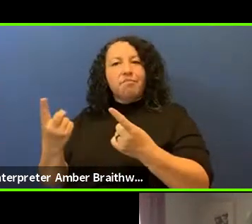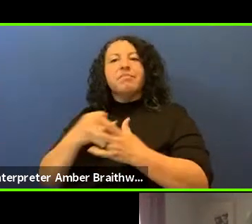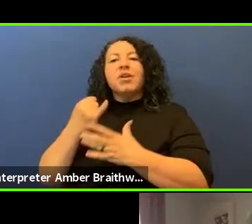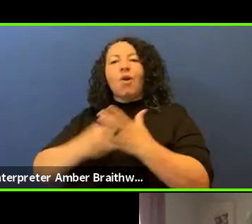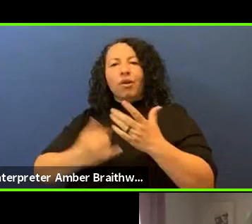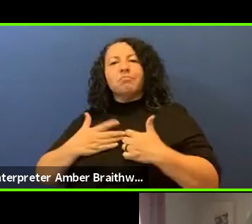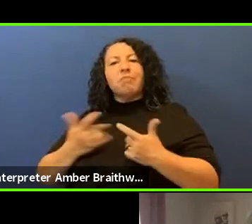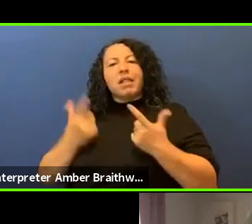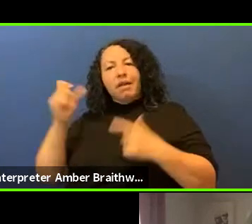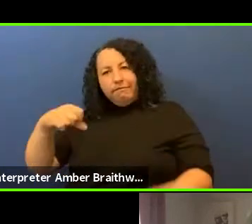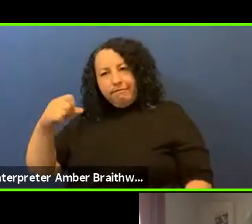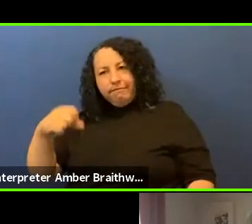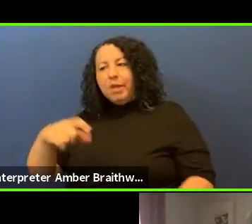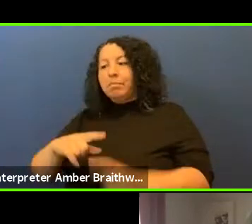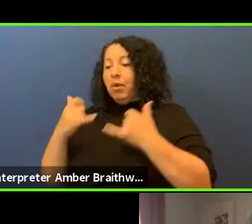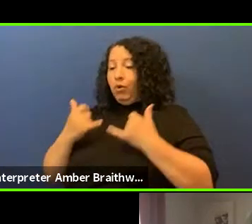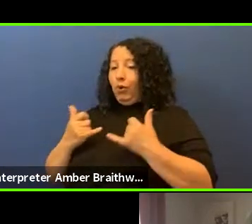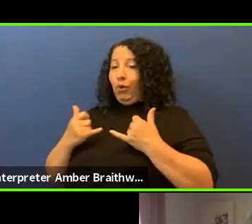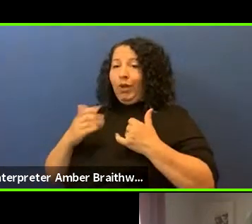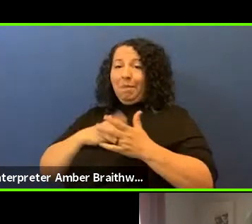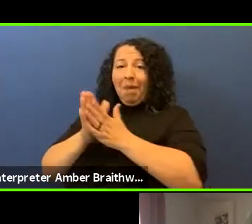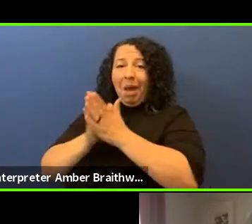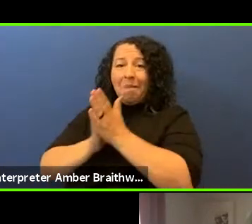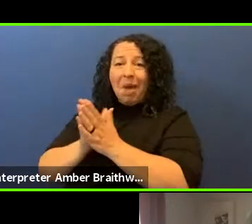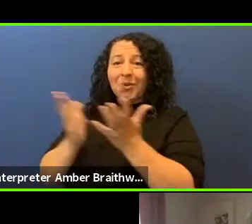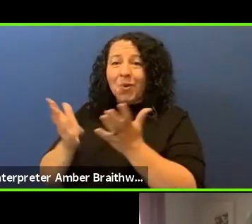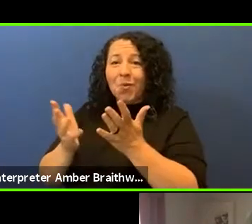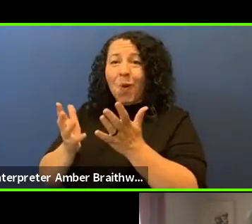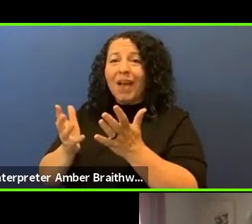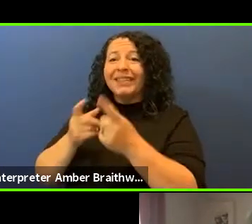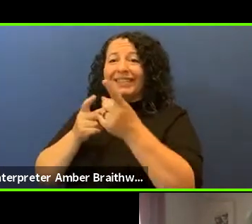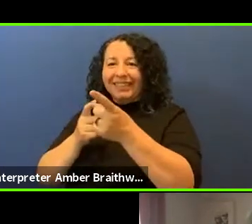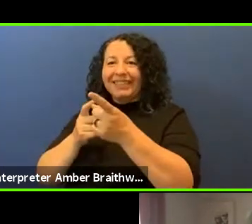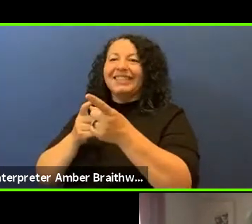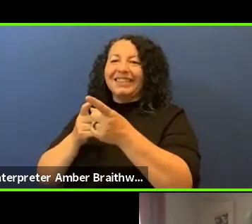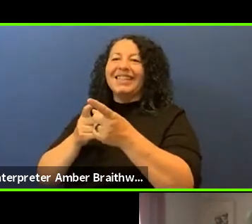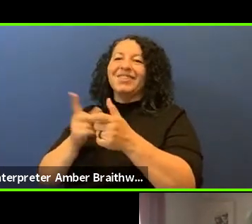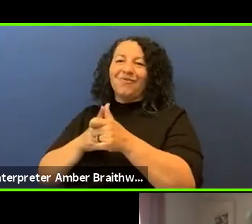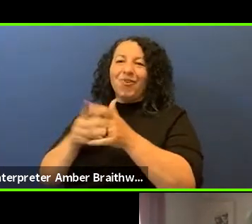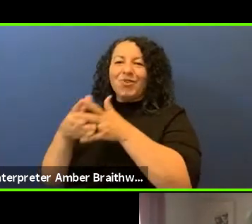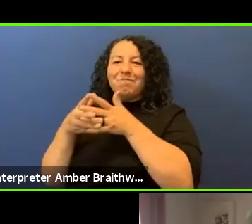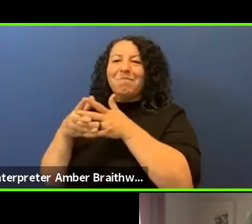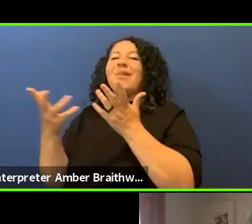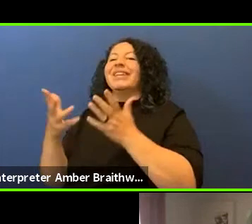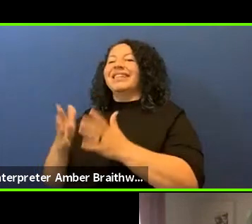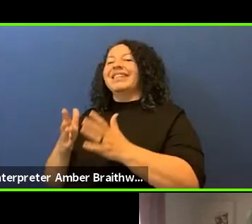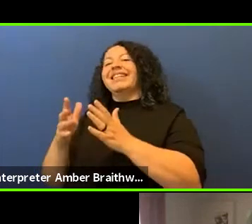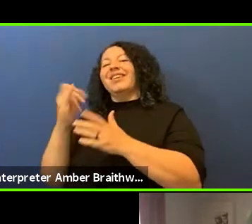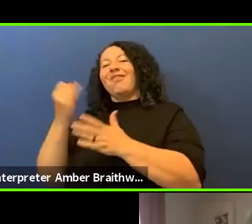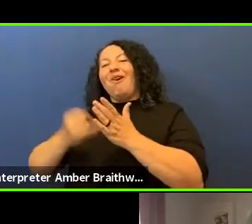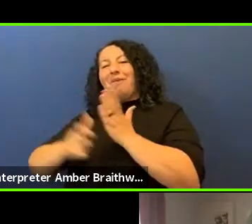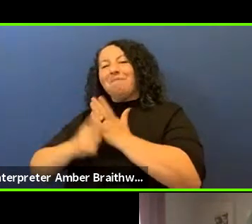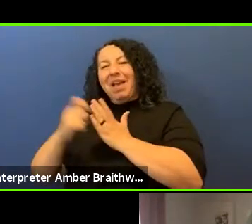right now my passion is First American Art Magazine so when they ask me for art images I'm like "what? Oh yeah, I did that."